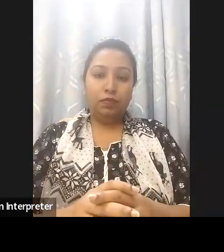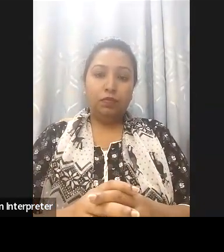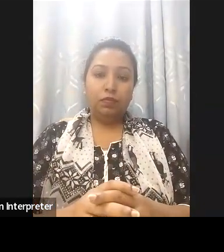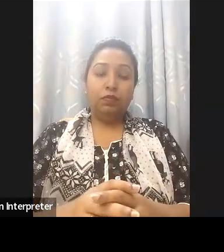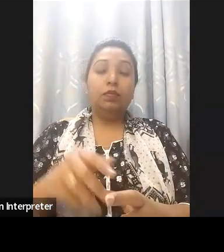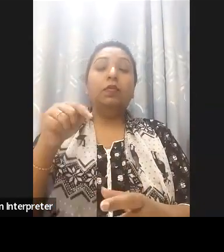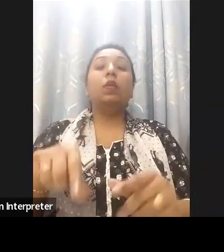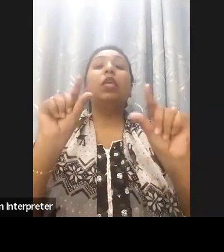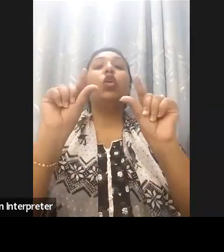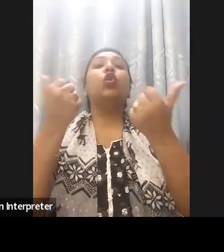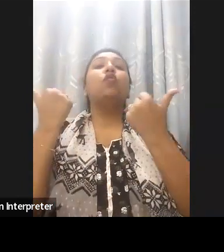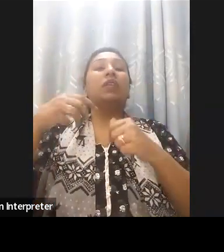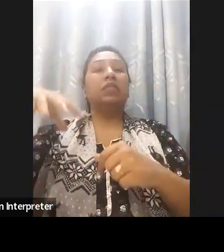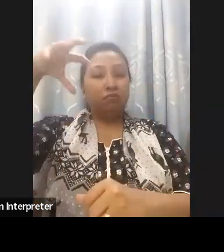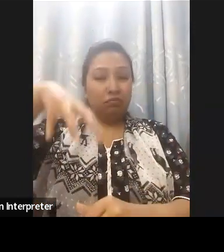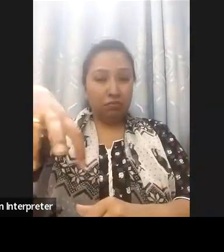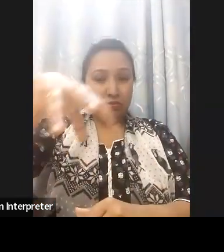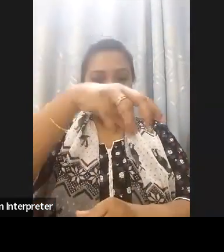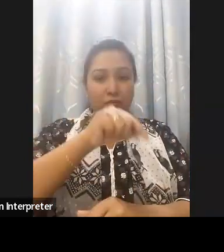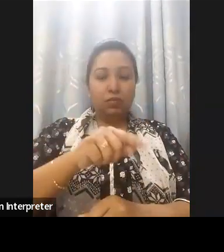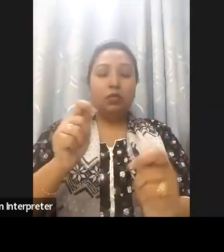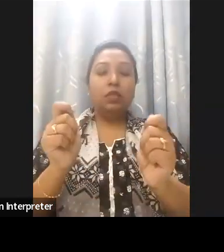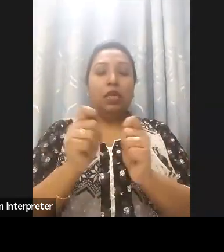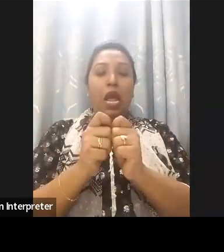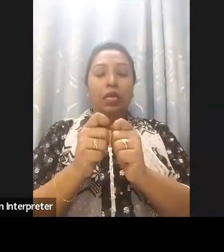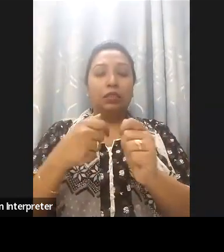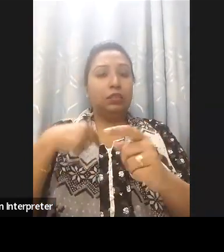innovators from around the country contributed to this concept in the upcoming Innovation